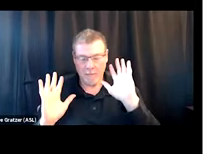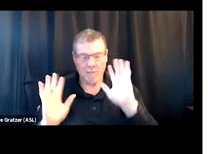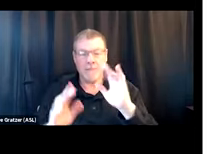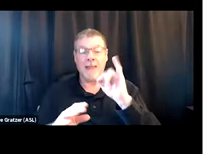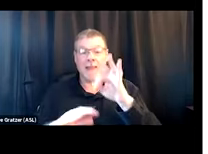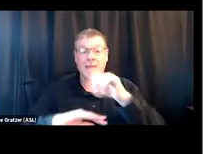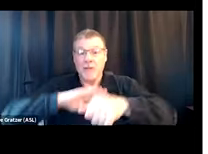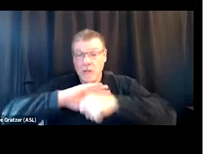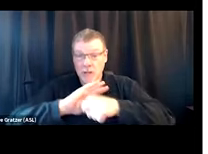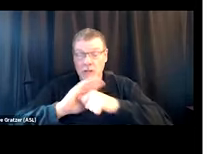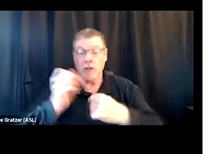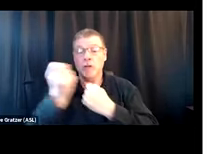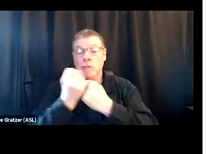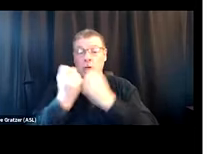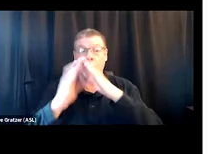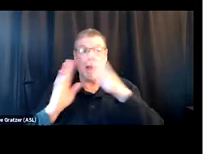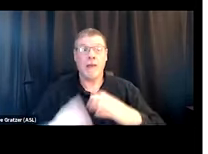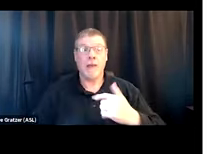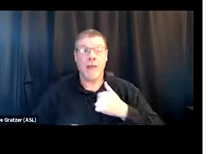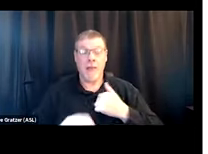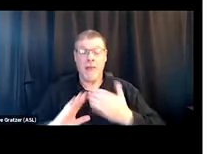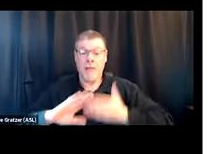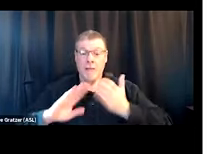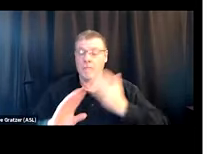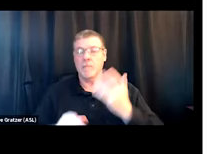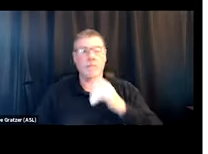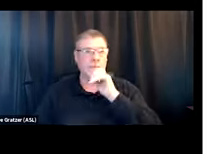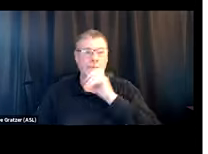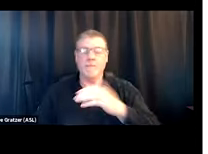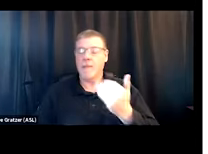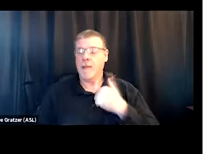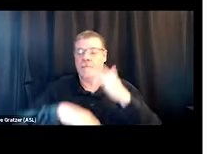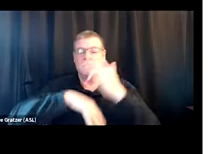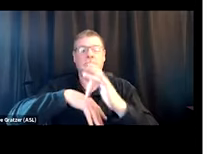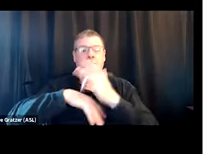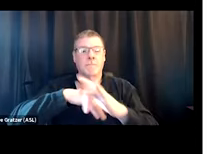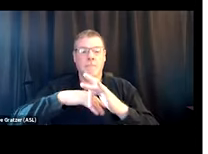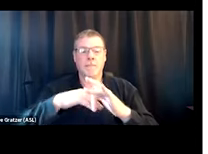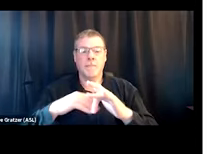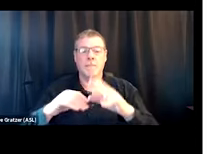that, like, I had operated previously, you just have it in an accessible area.